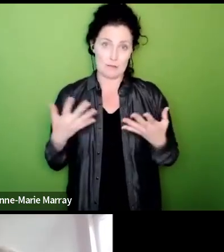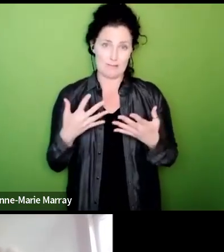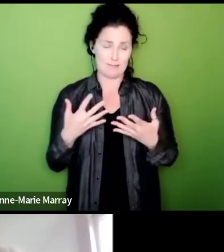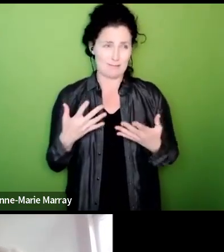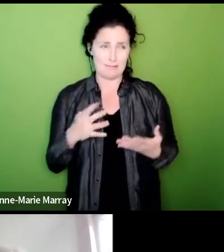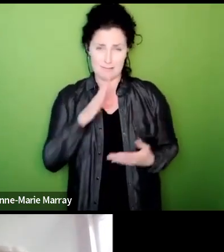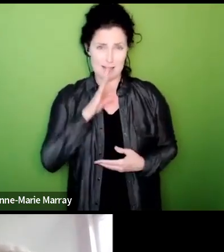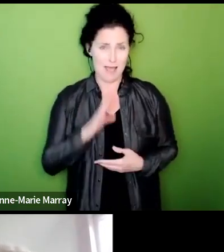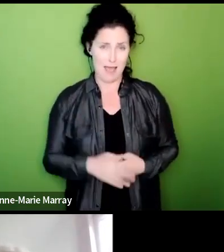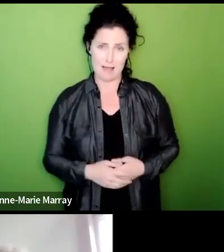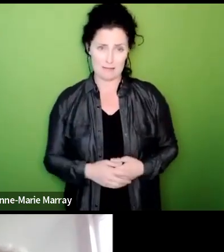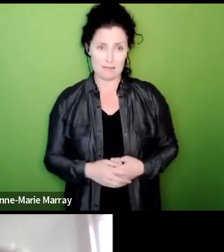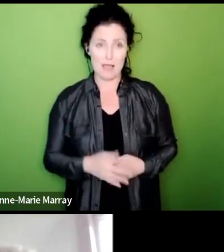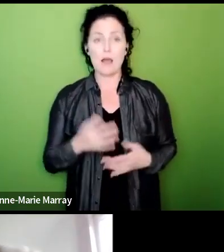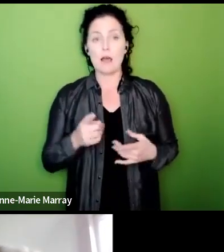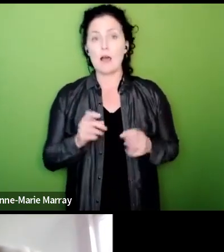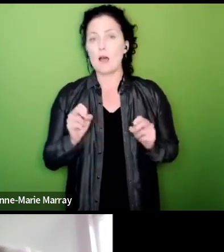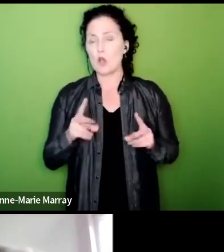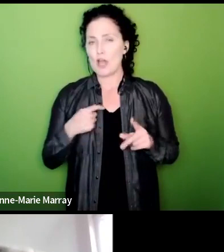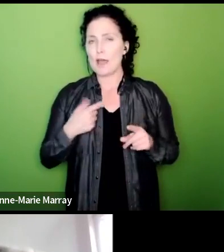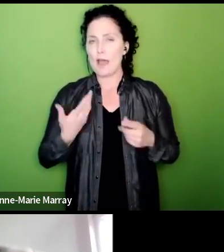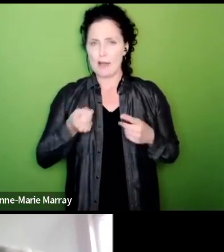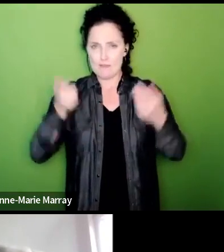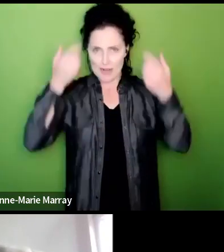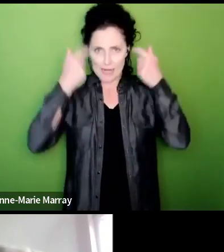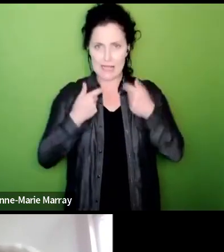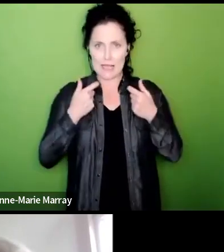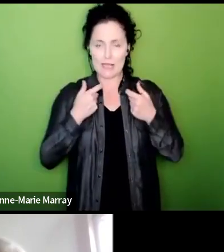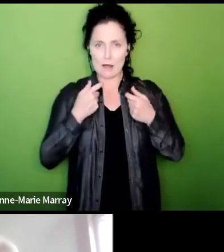to what we have to do but it might be helpful Mark for you to just spell that out a little bit